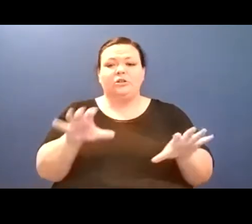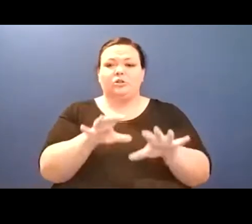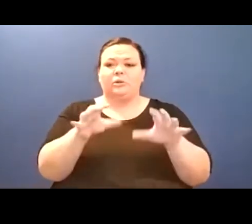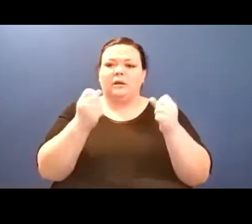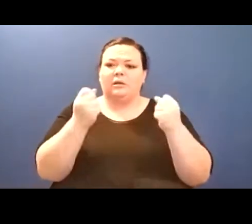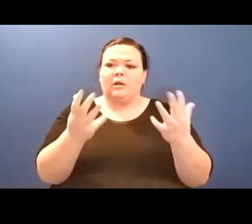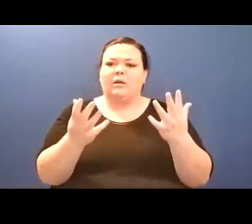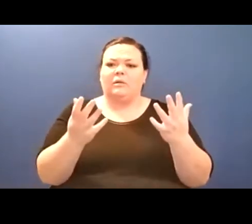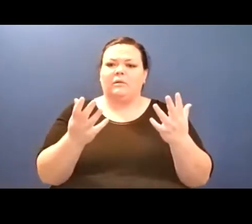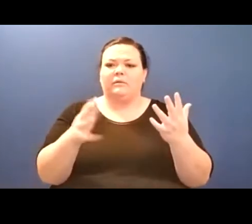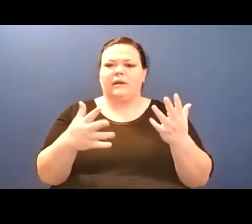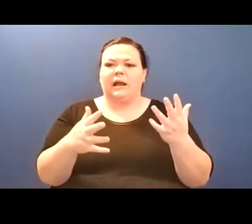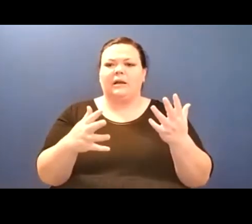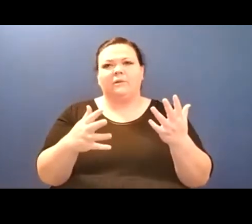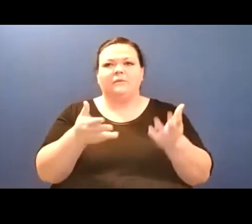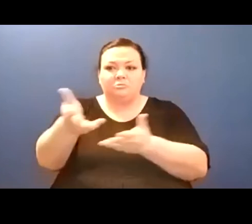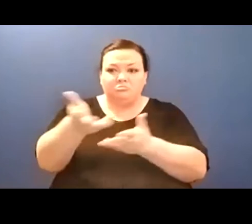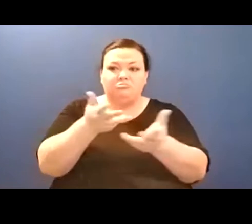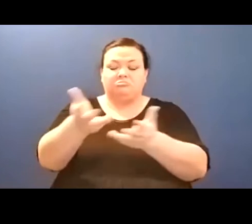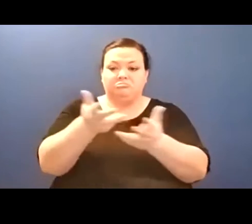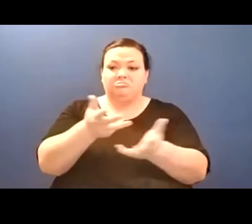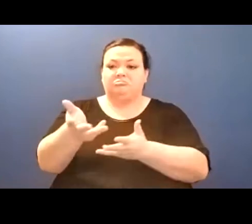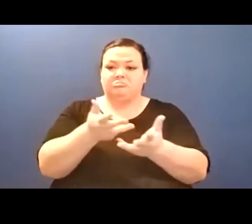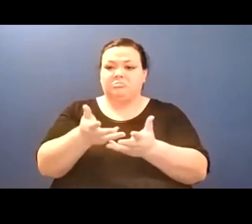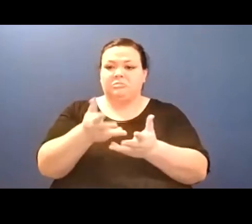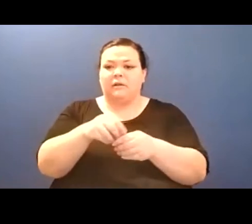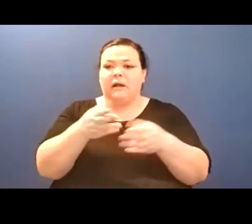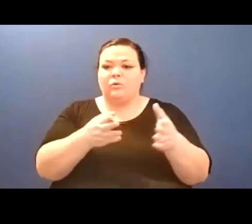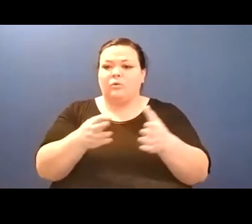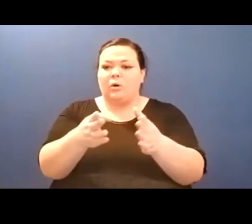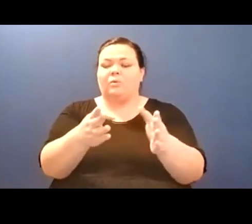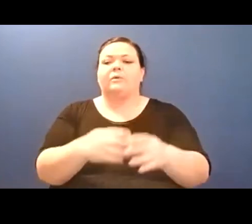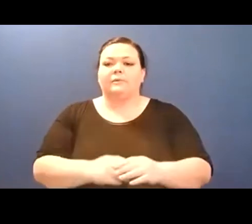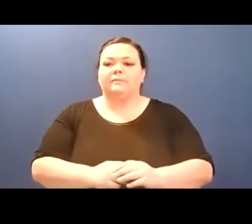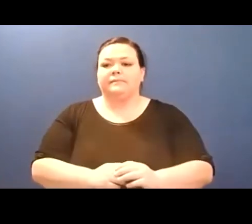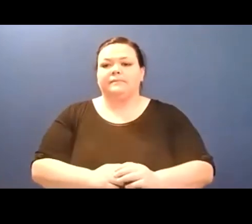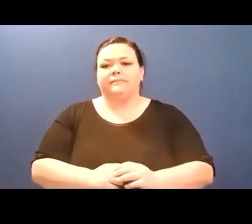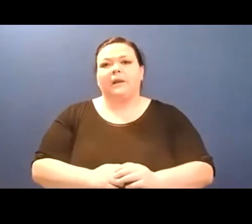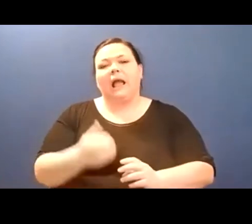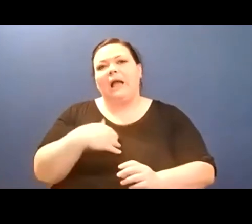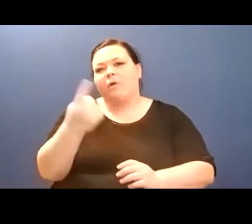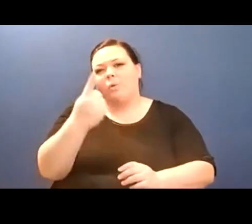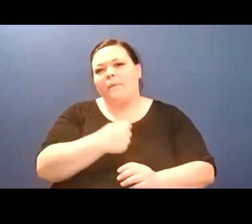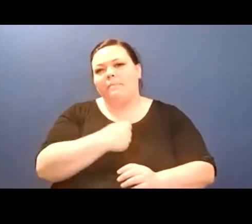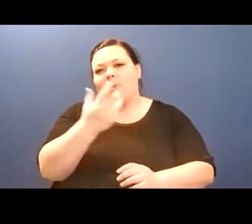This feels so good ... that the back should rest ... // and the legs one had too long been